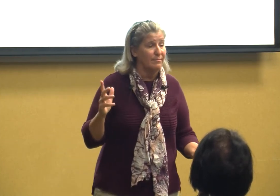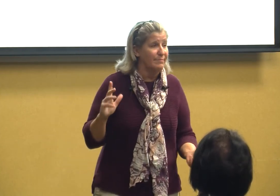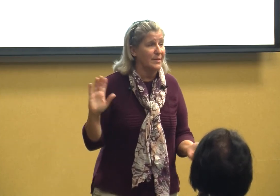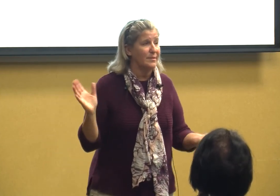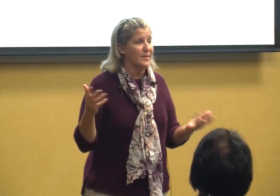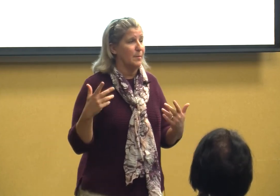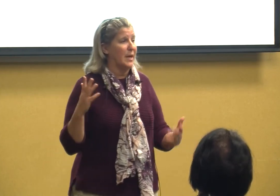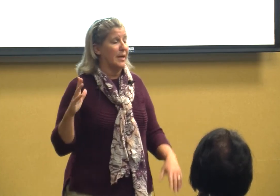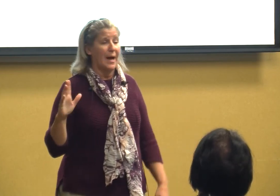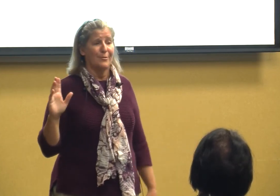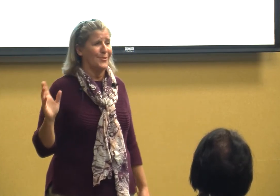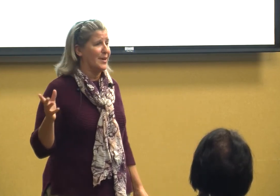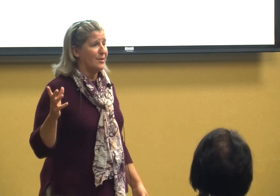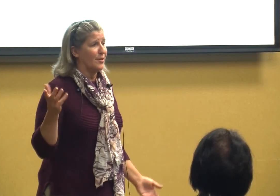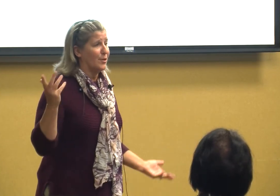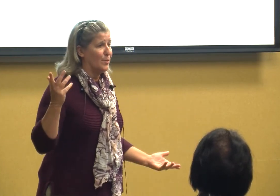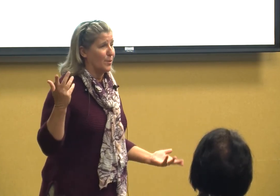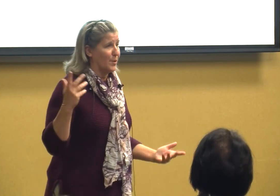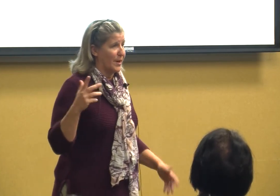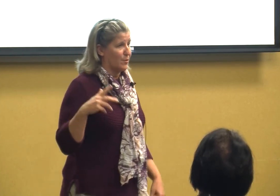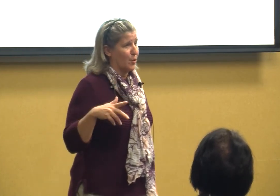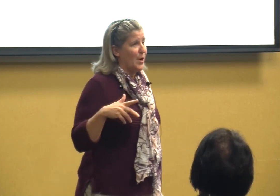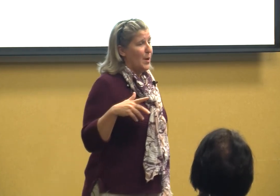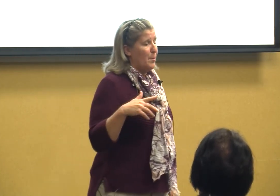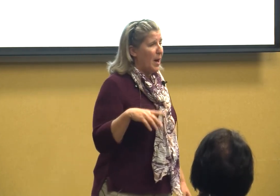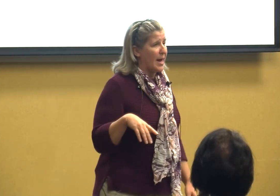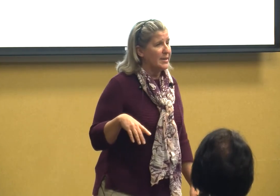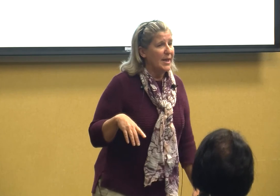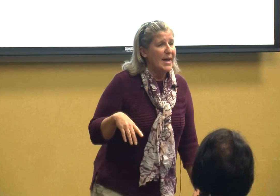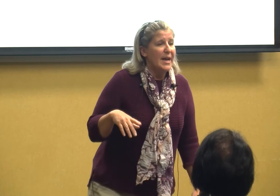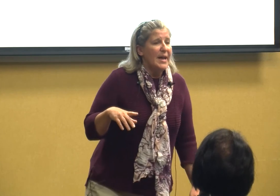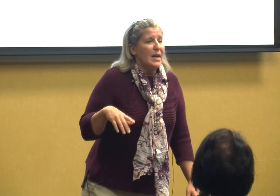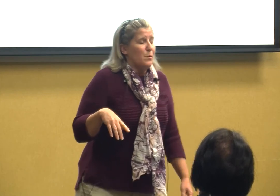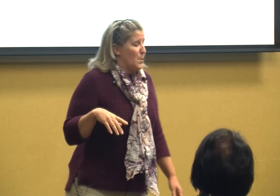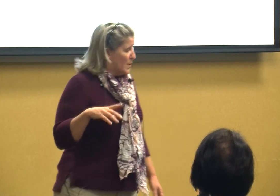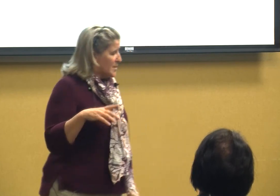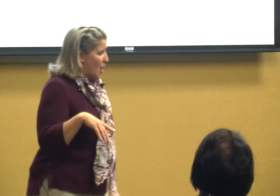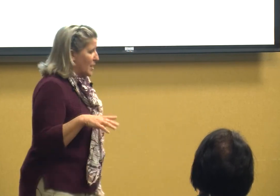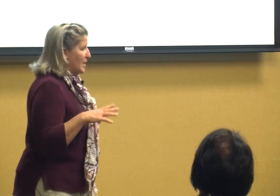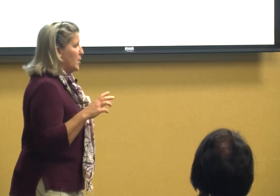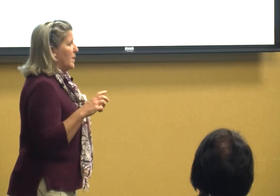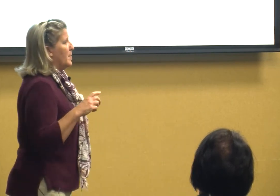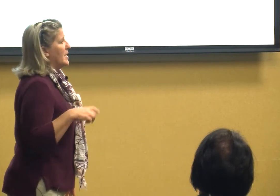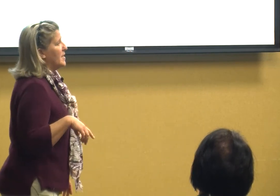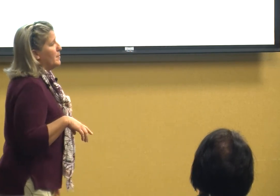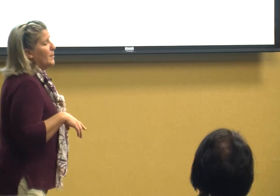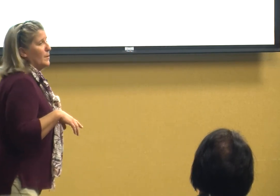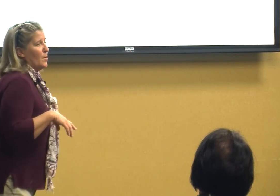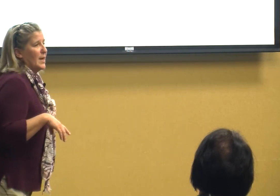see me and I'll send it to you or whatever but I want to talk a little bit about typical learning